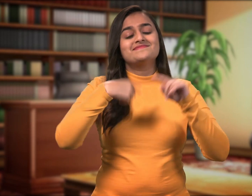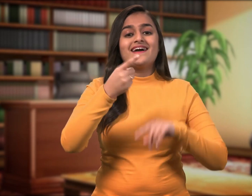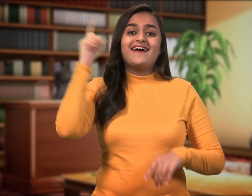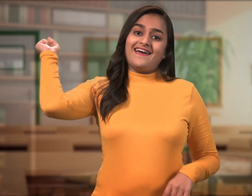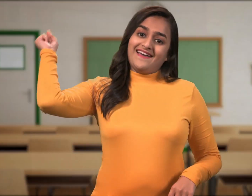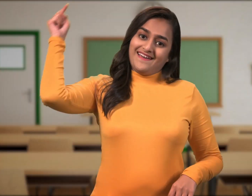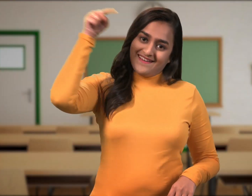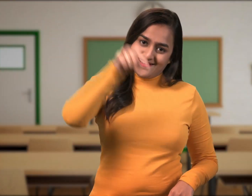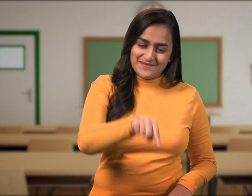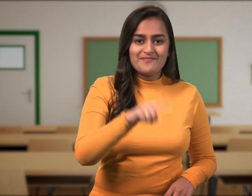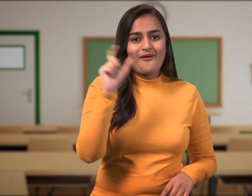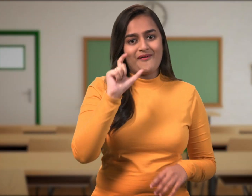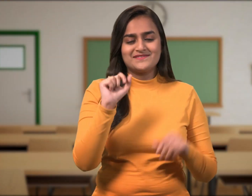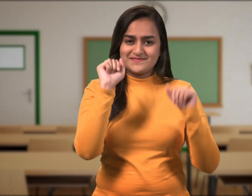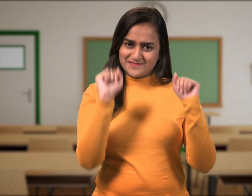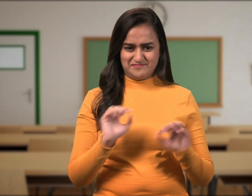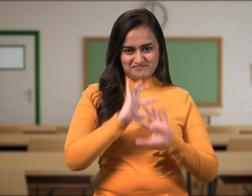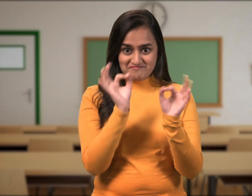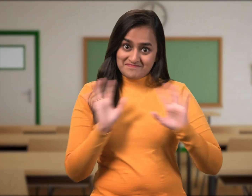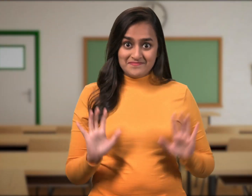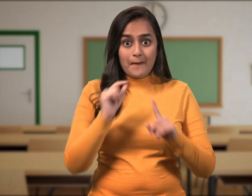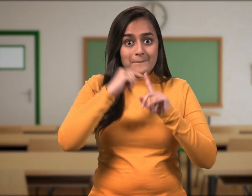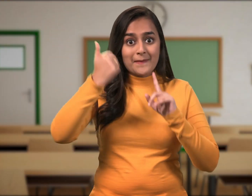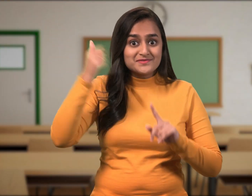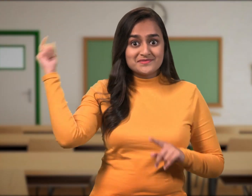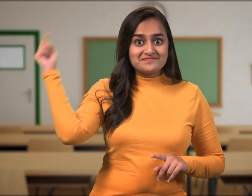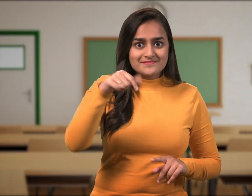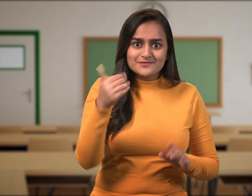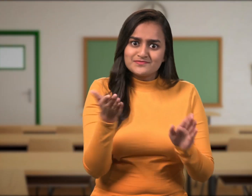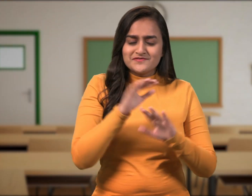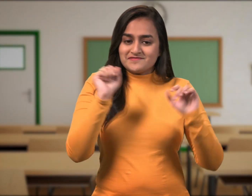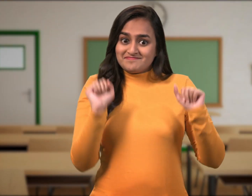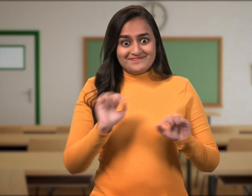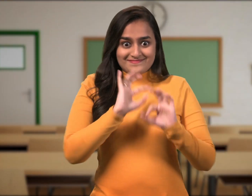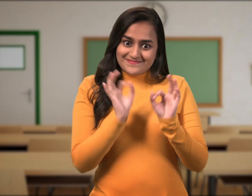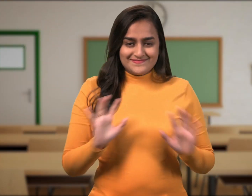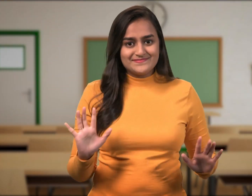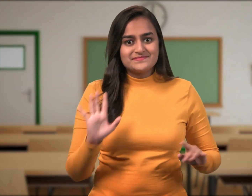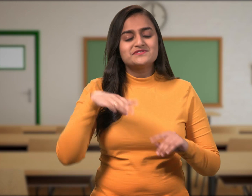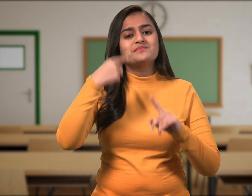On the third day, they went to the college and were ready before the Dean's arrival.